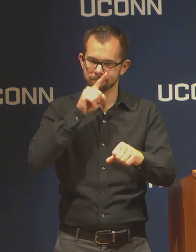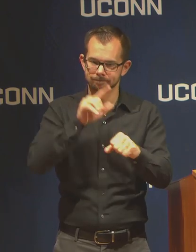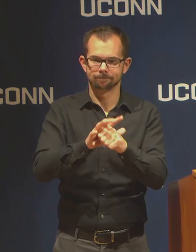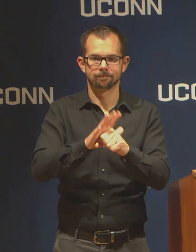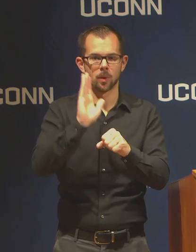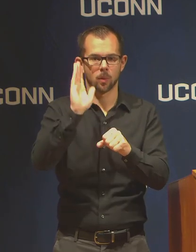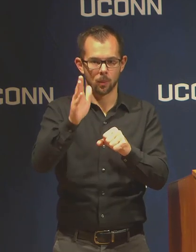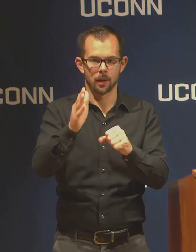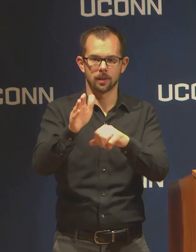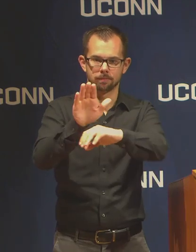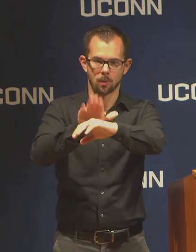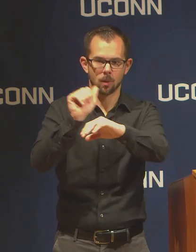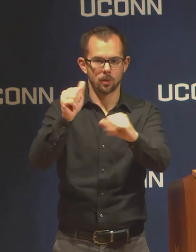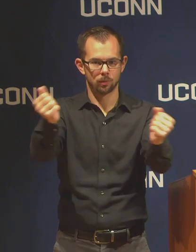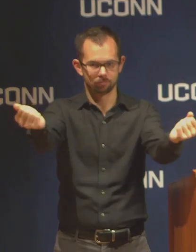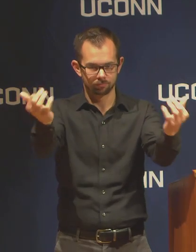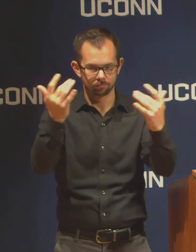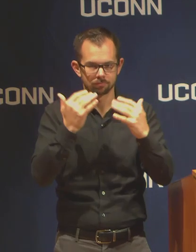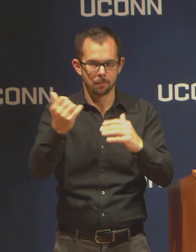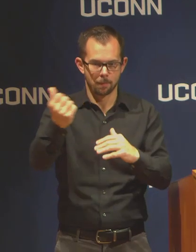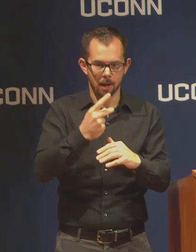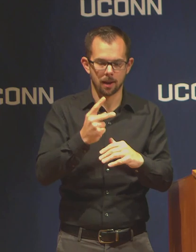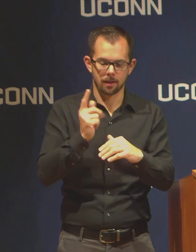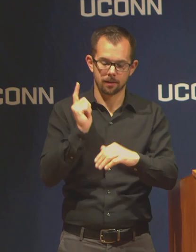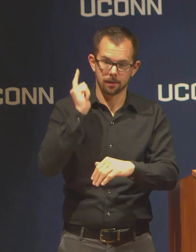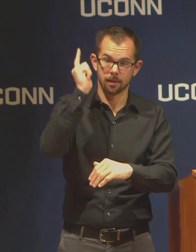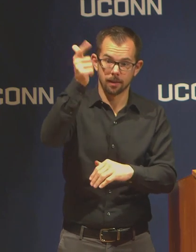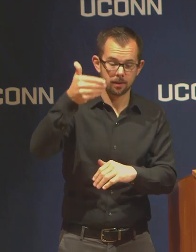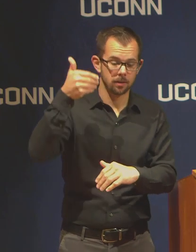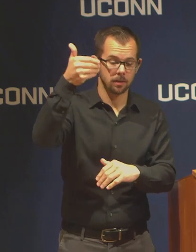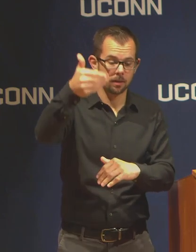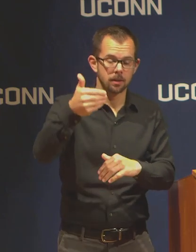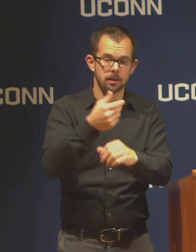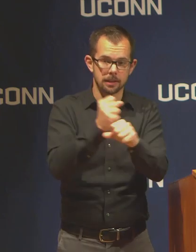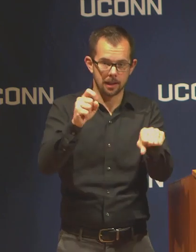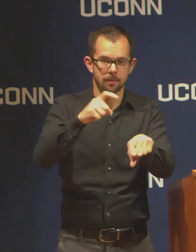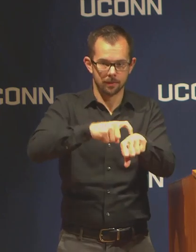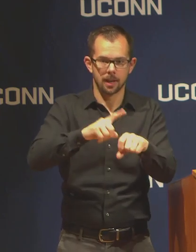a safe and appropriate time to celebrate you in the way that you deserve.